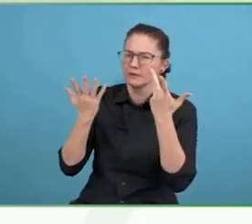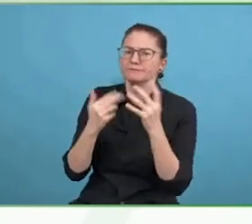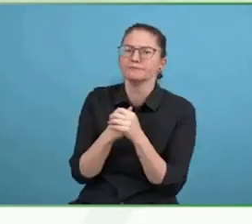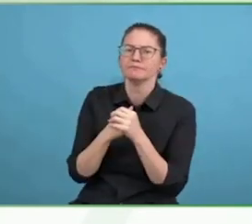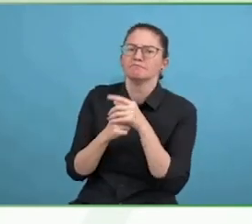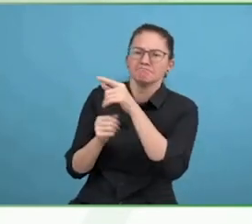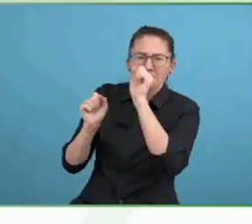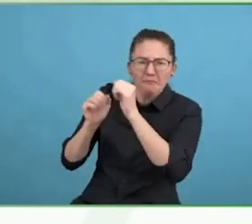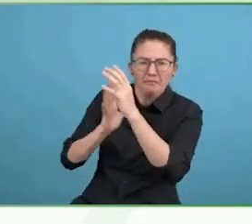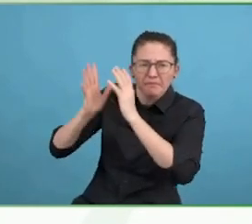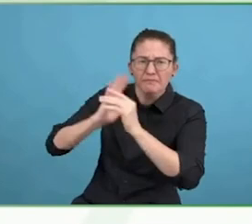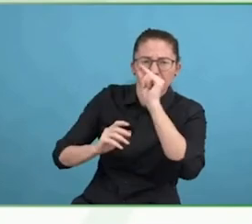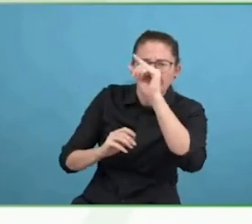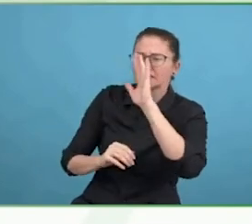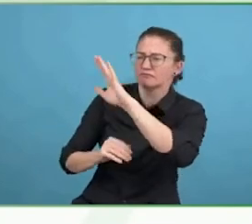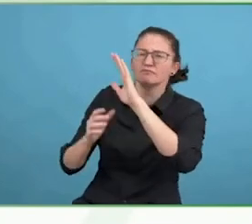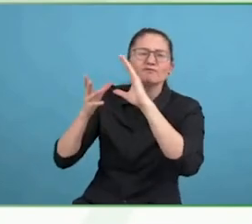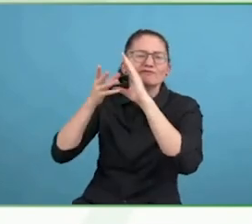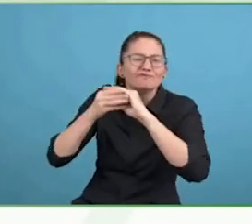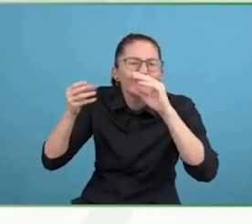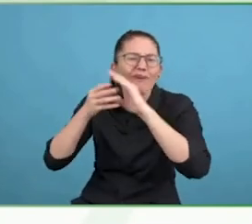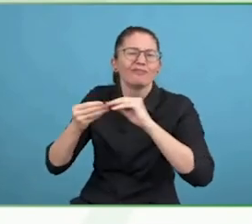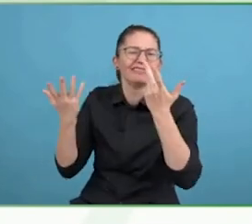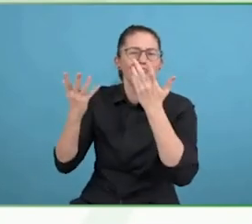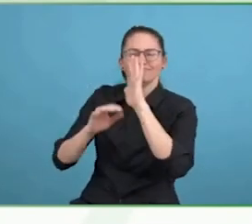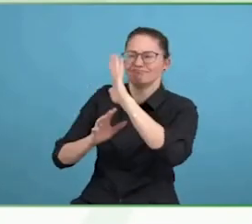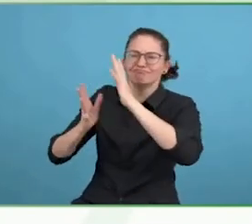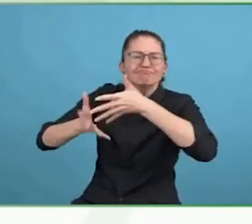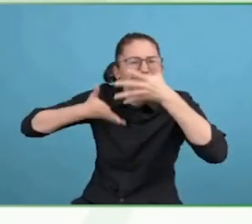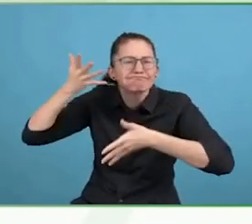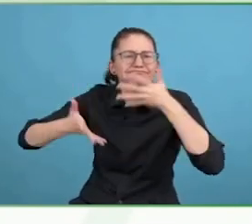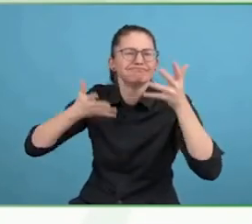DR Congo, but in 2011, I was in Afghanistan.